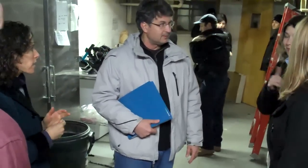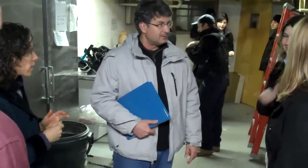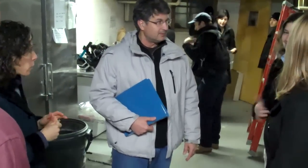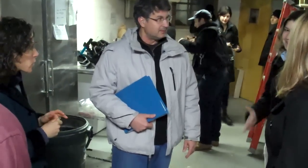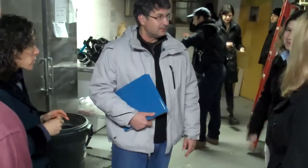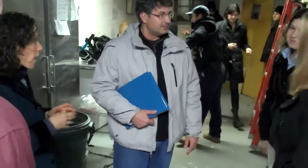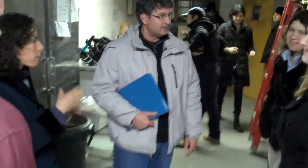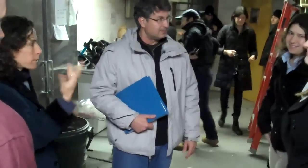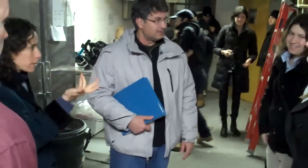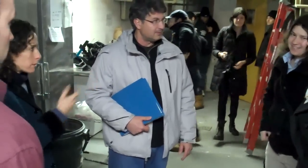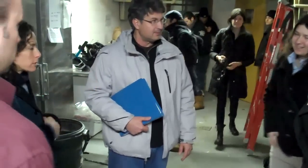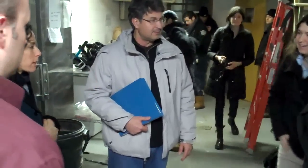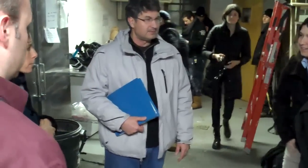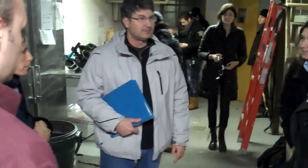So I'll say what just happened.